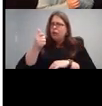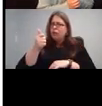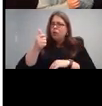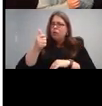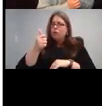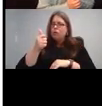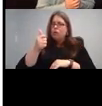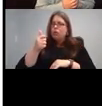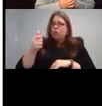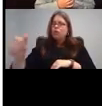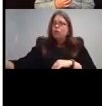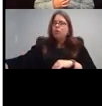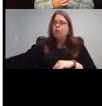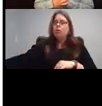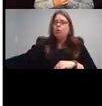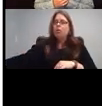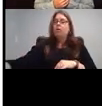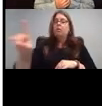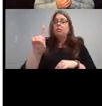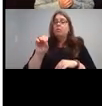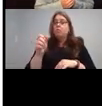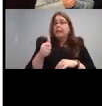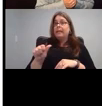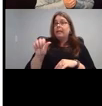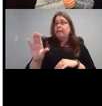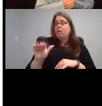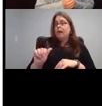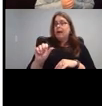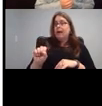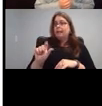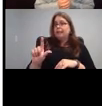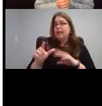Do you know if any of your NFL story link might be appropriate